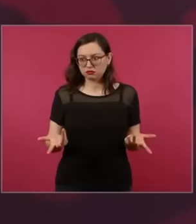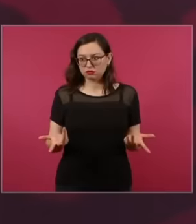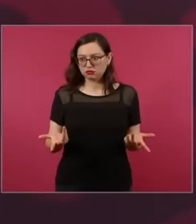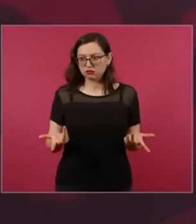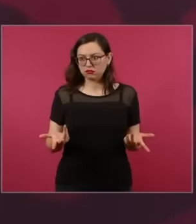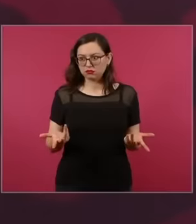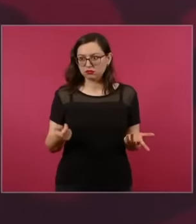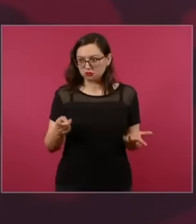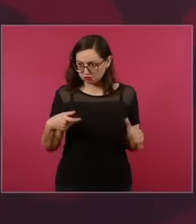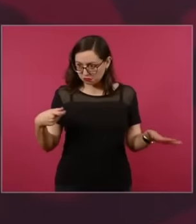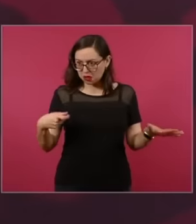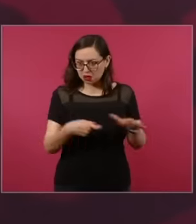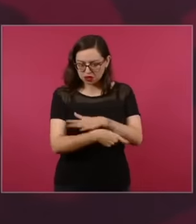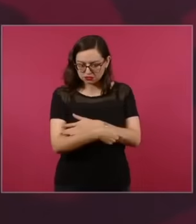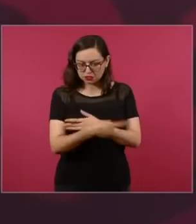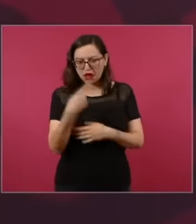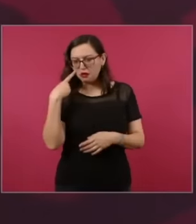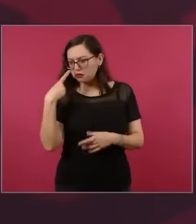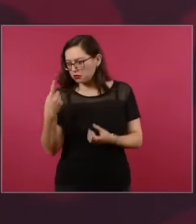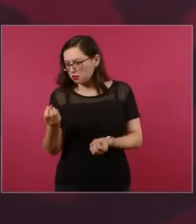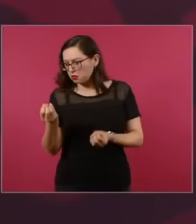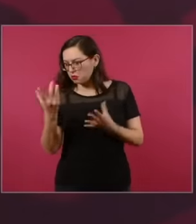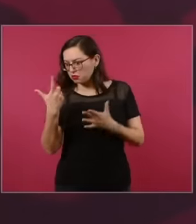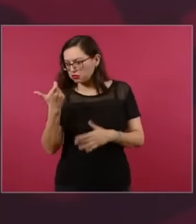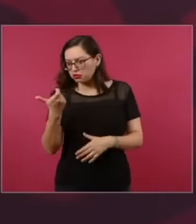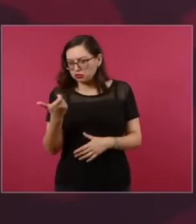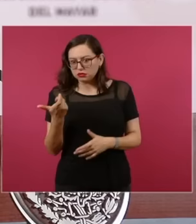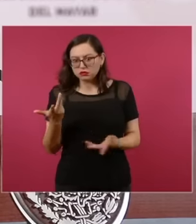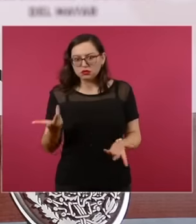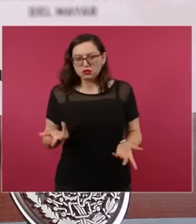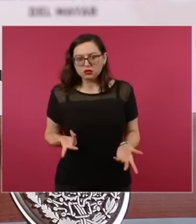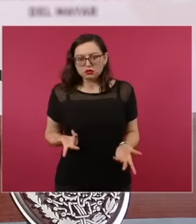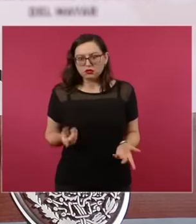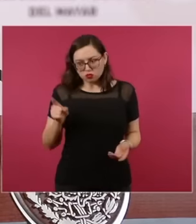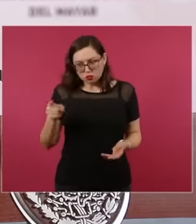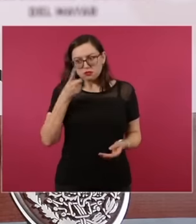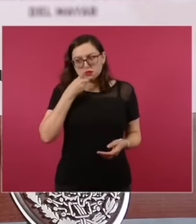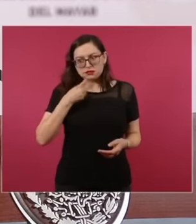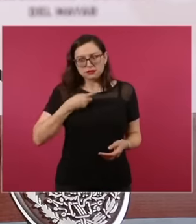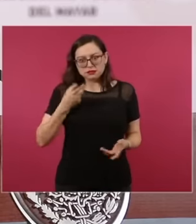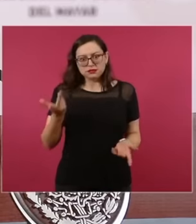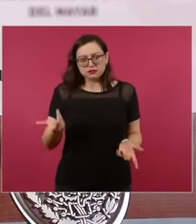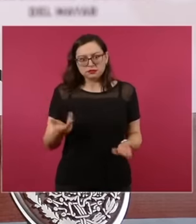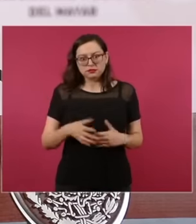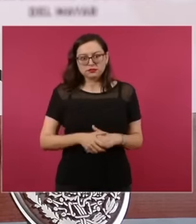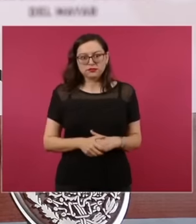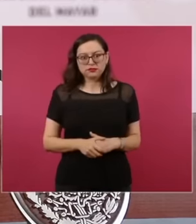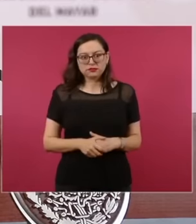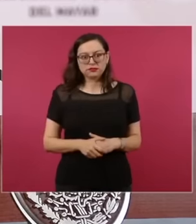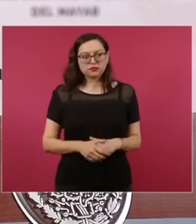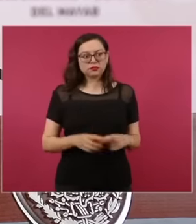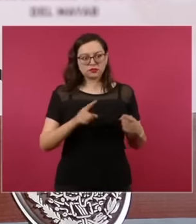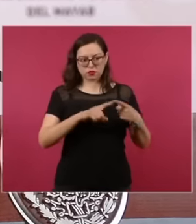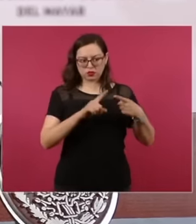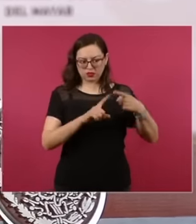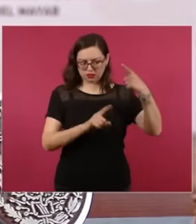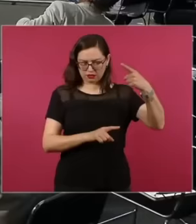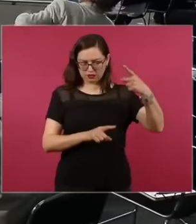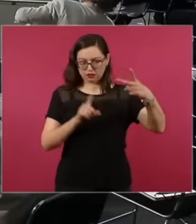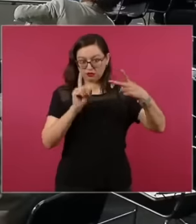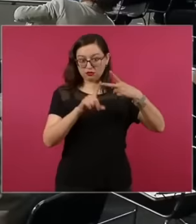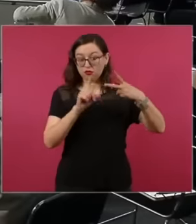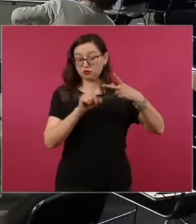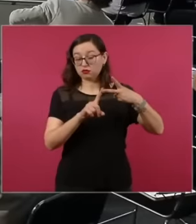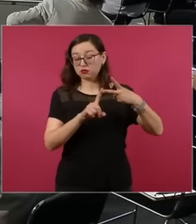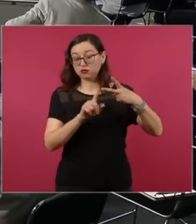that and the other one was the one